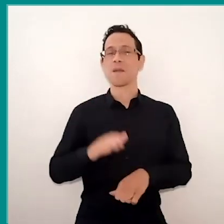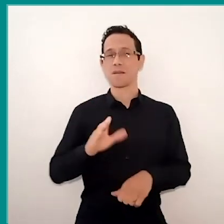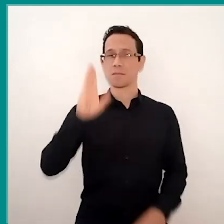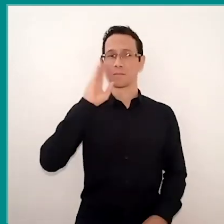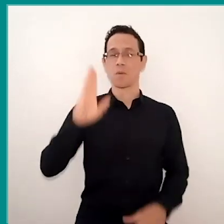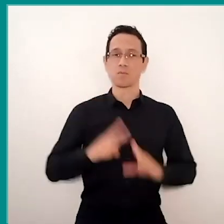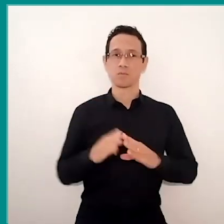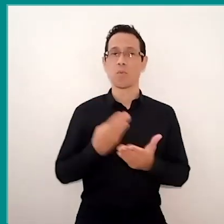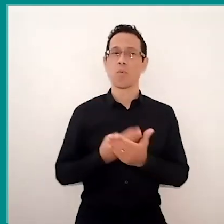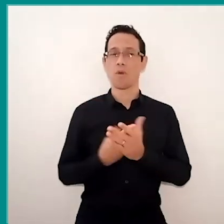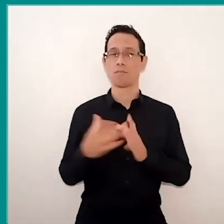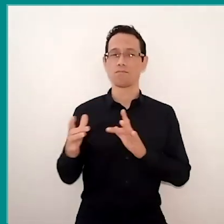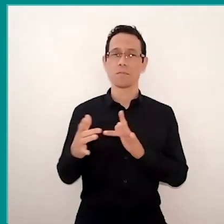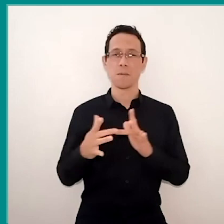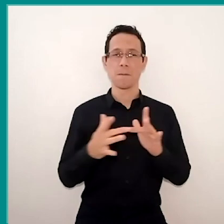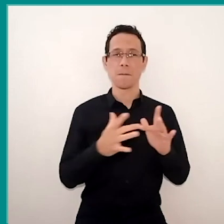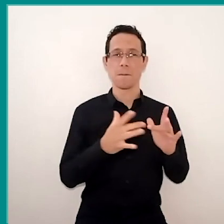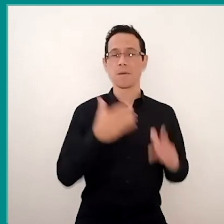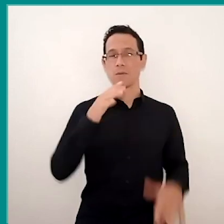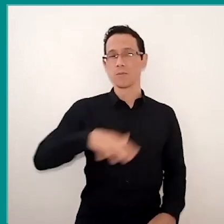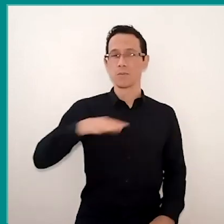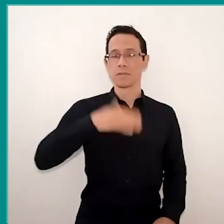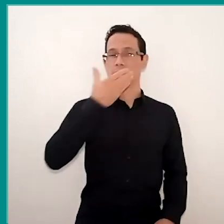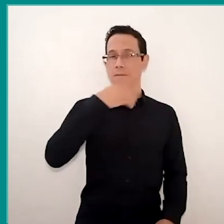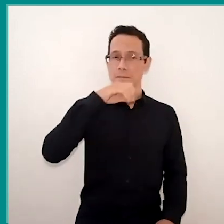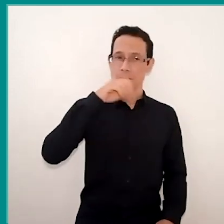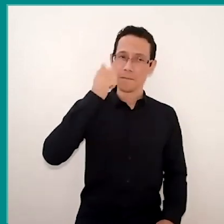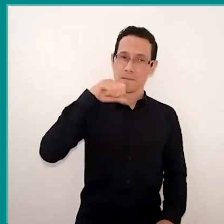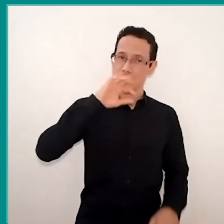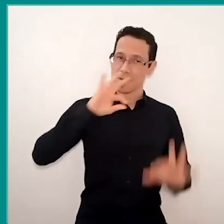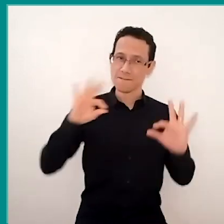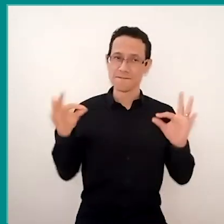for contact with parents, with families. And, among the networks,